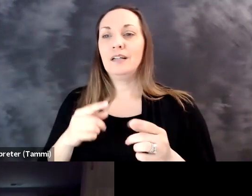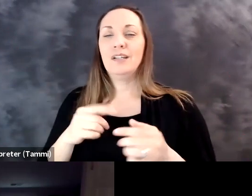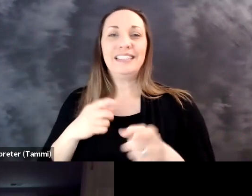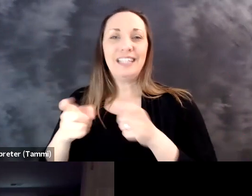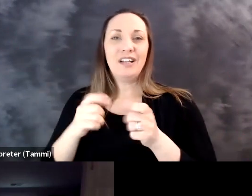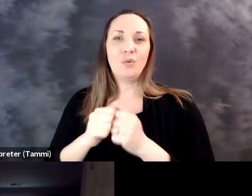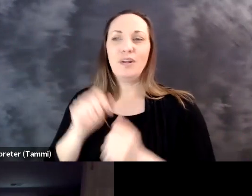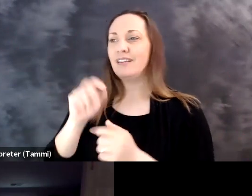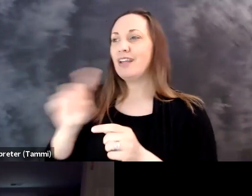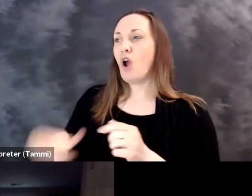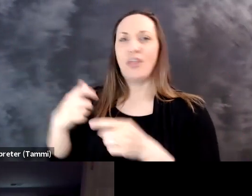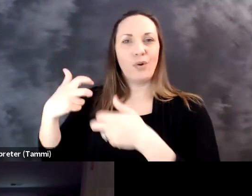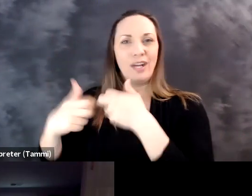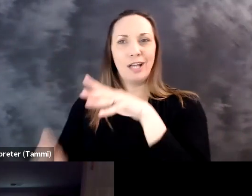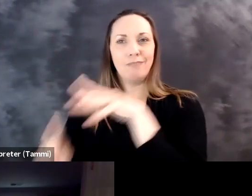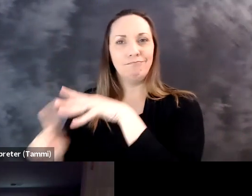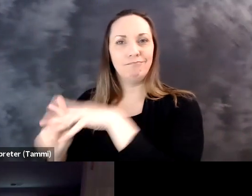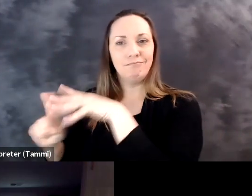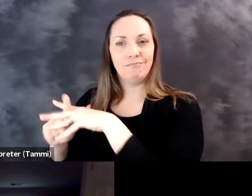to employers and workers now and navigating many of the novel issues that